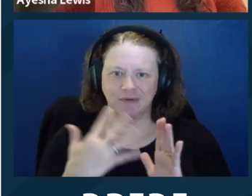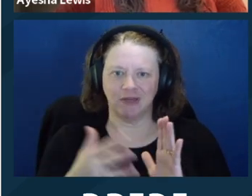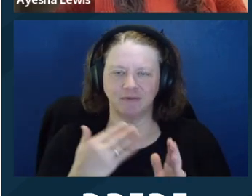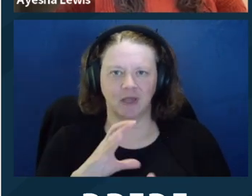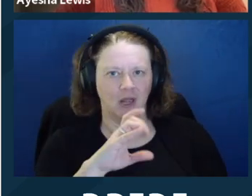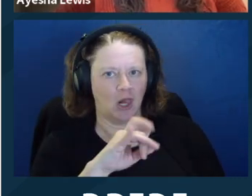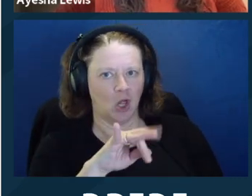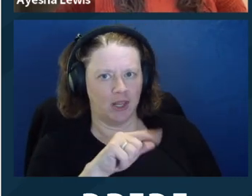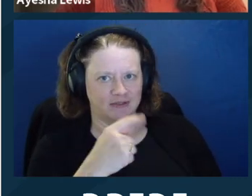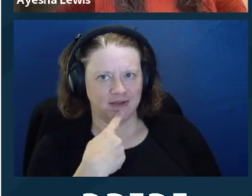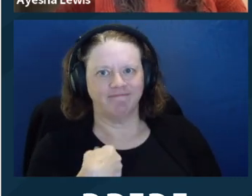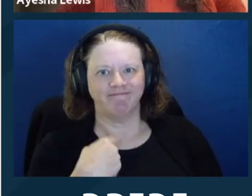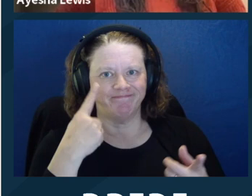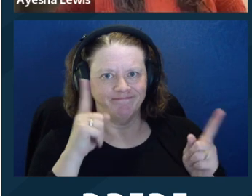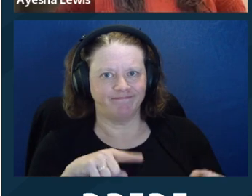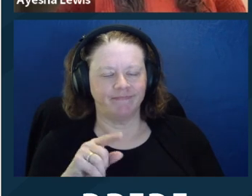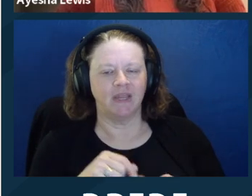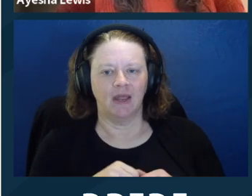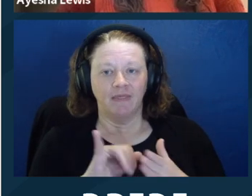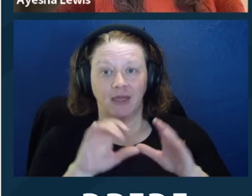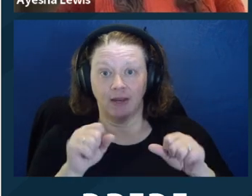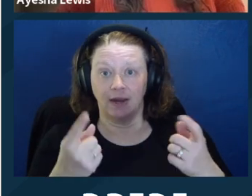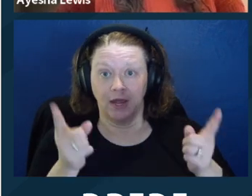will. And sometimes that works. Not always, but sometimes.